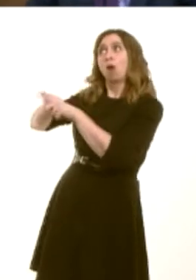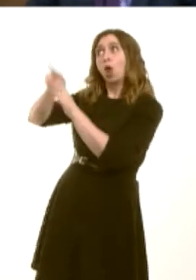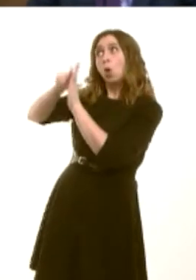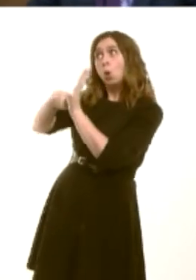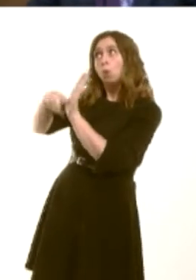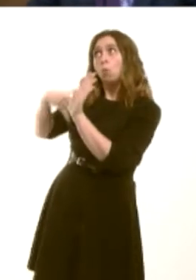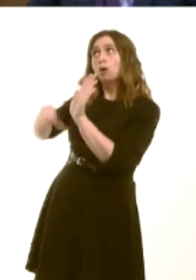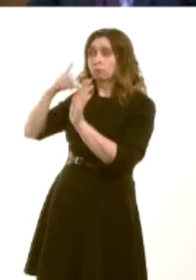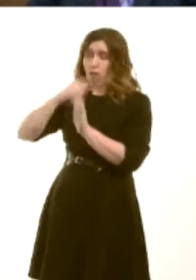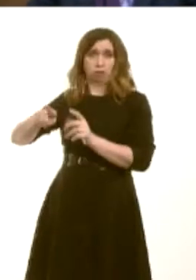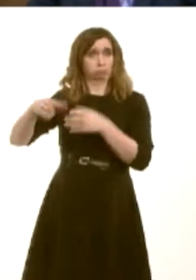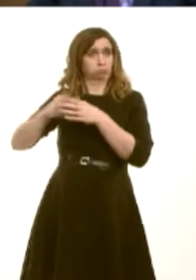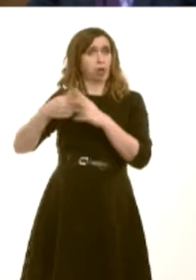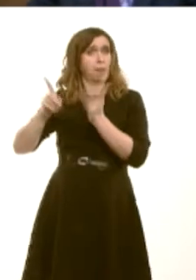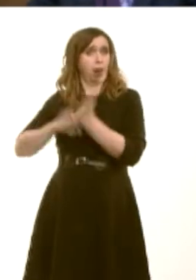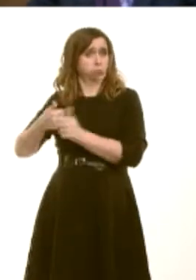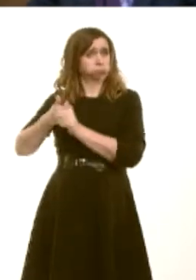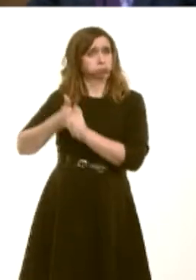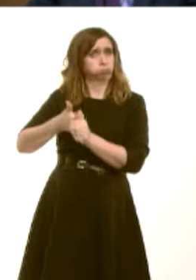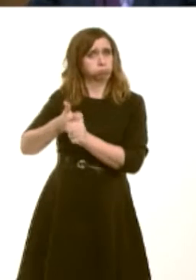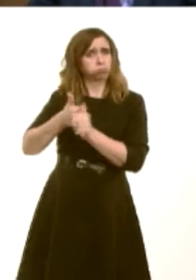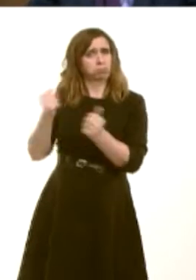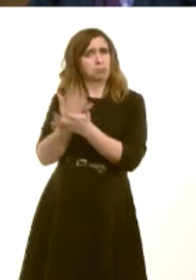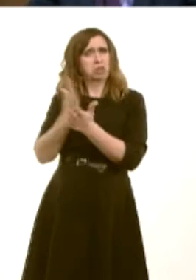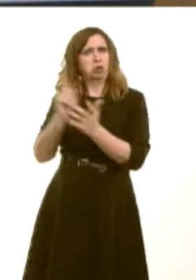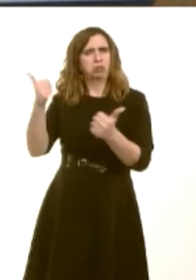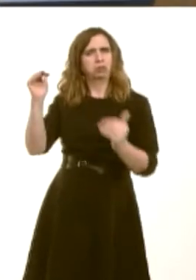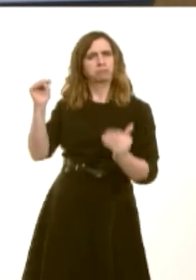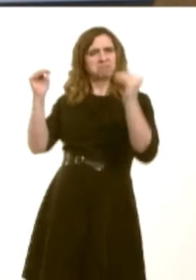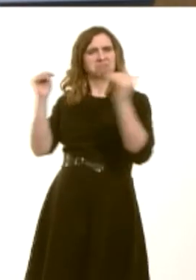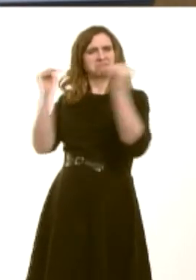available in order to make sure that museums reach the standard that Iím sure they would